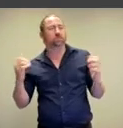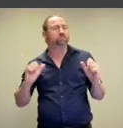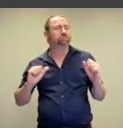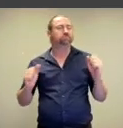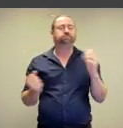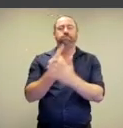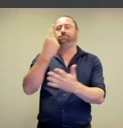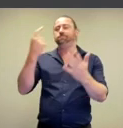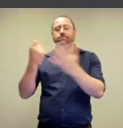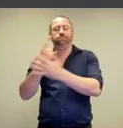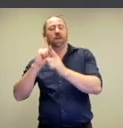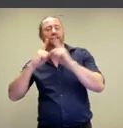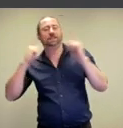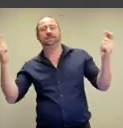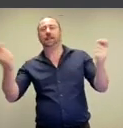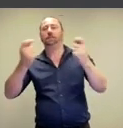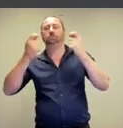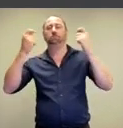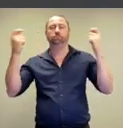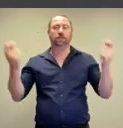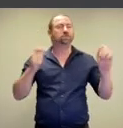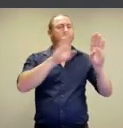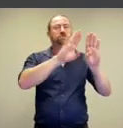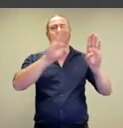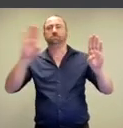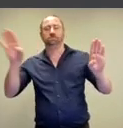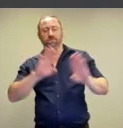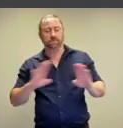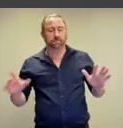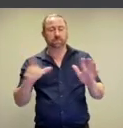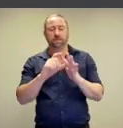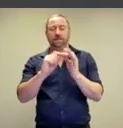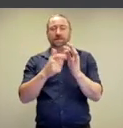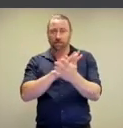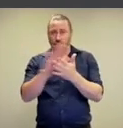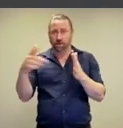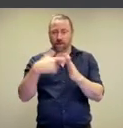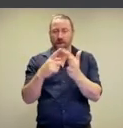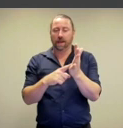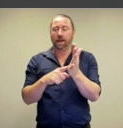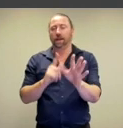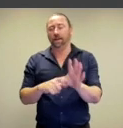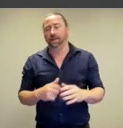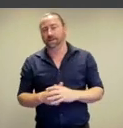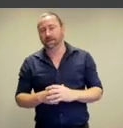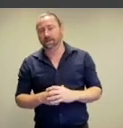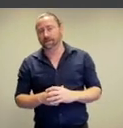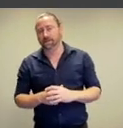joyous riotous celebratory